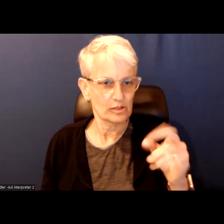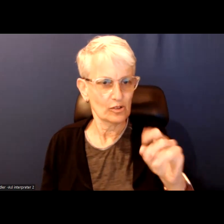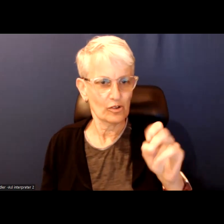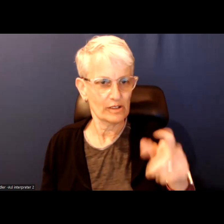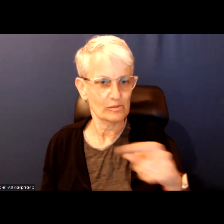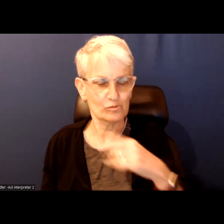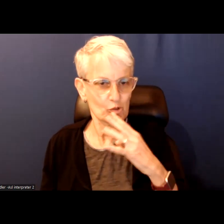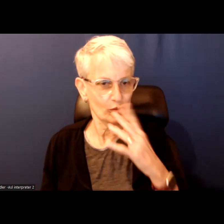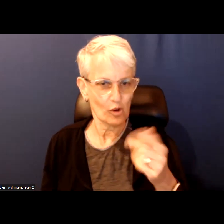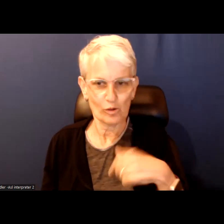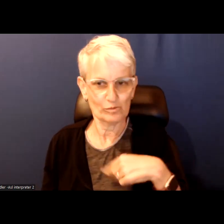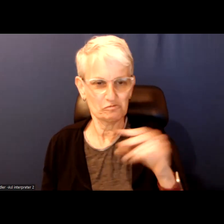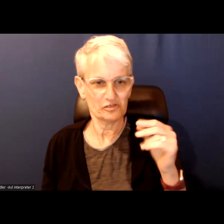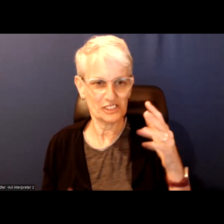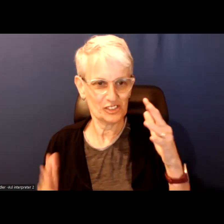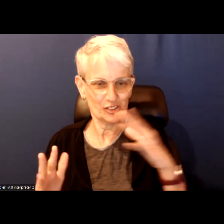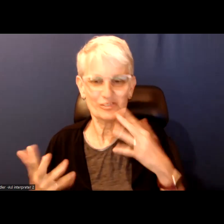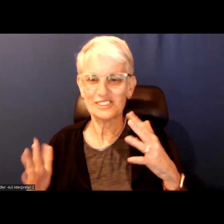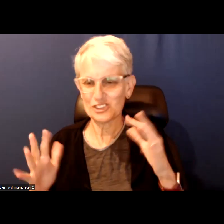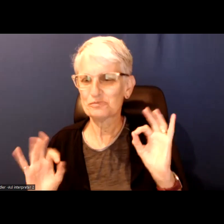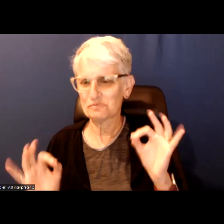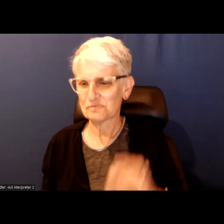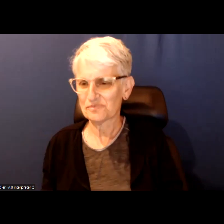It has been said? Good point.